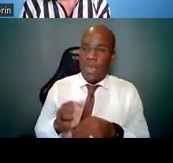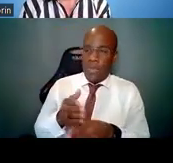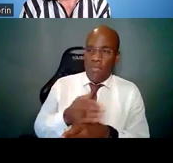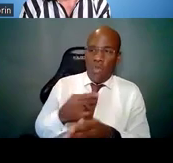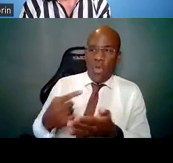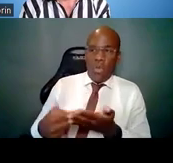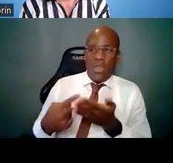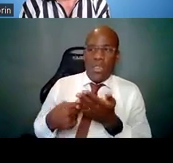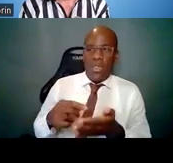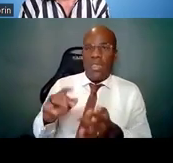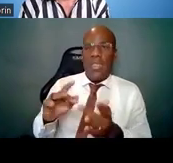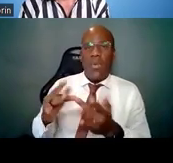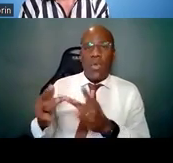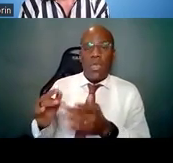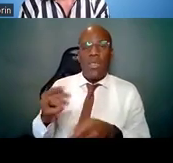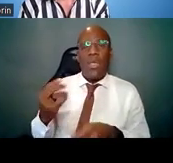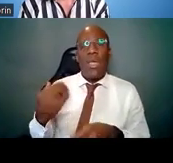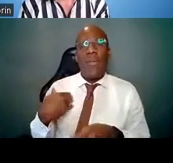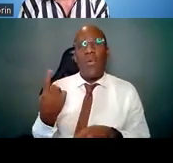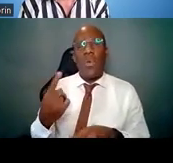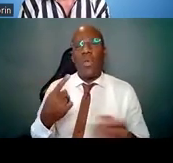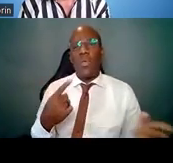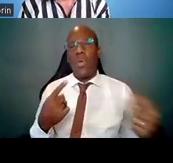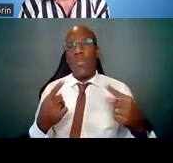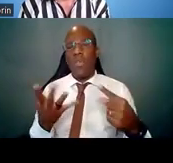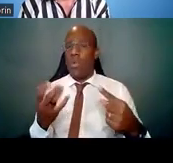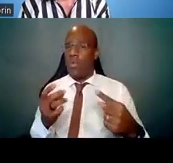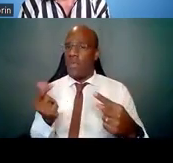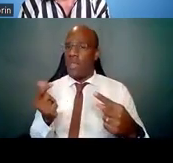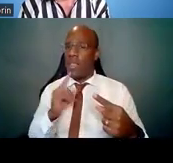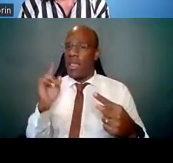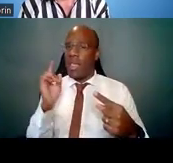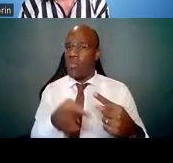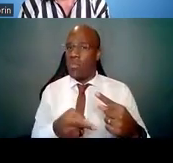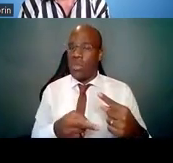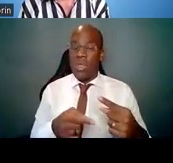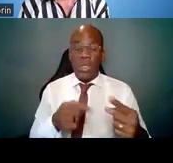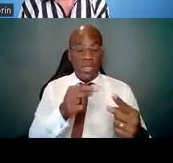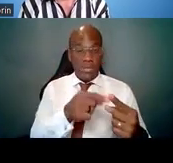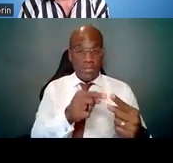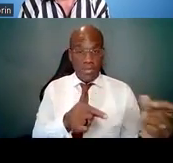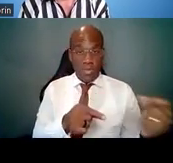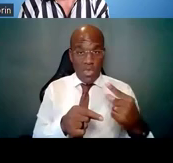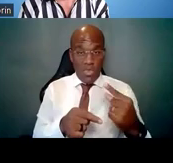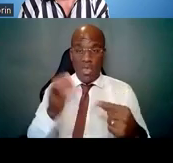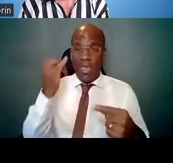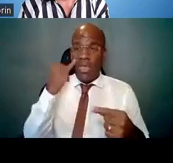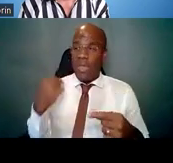and A that I'd like to quickly address. It says, if you are applying for a non-mentor K22,